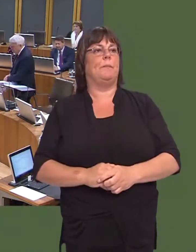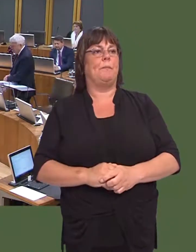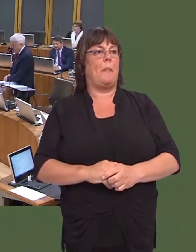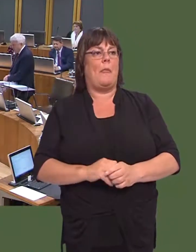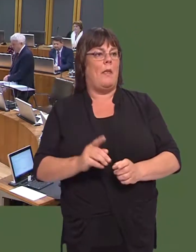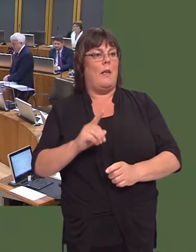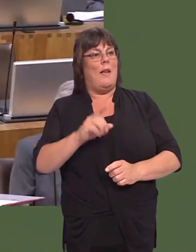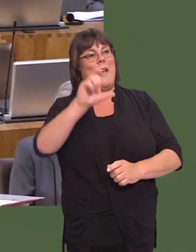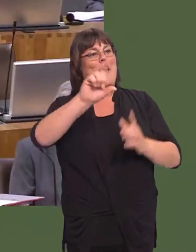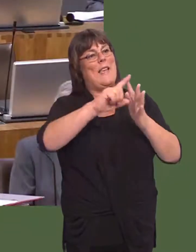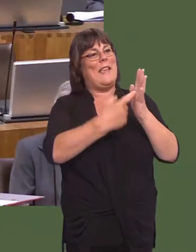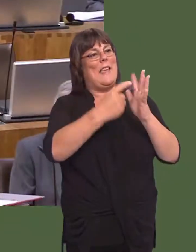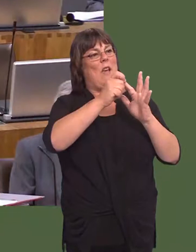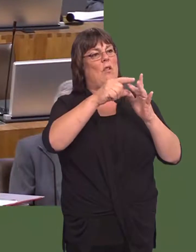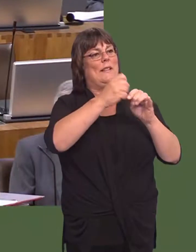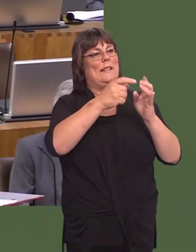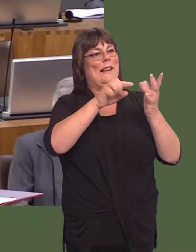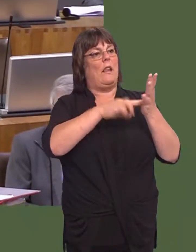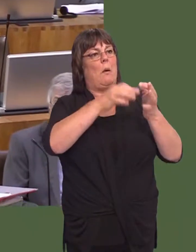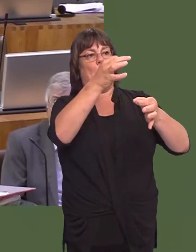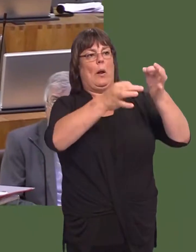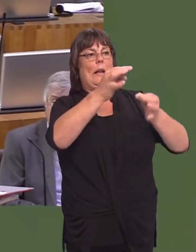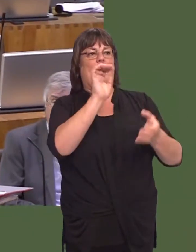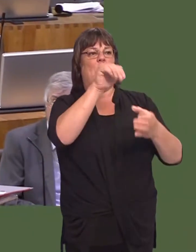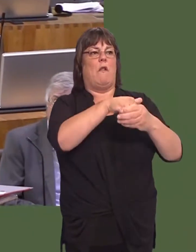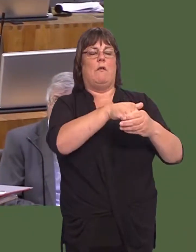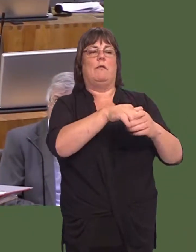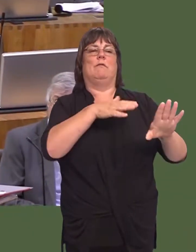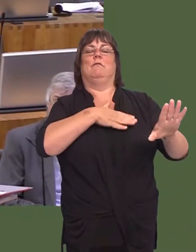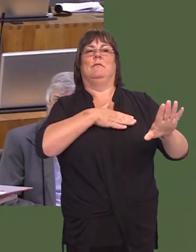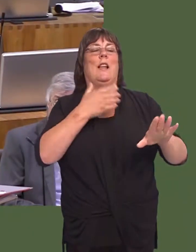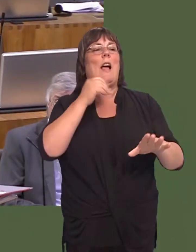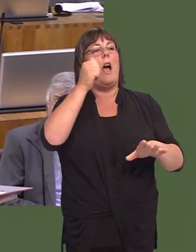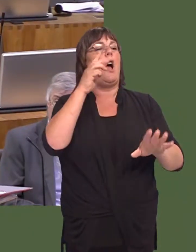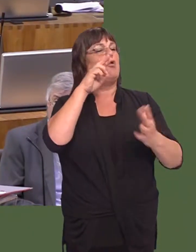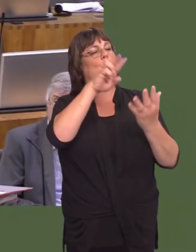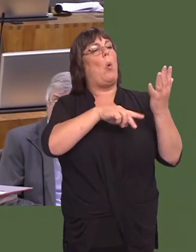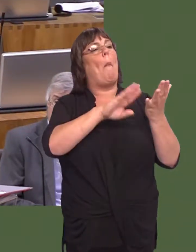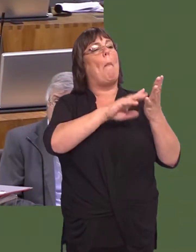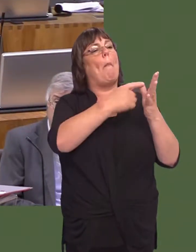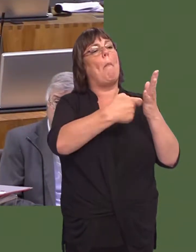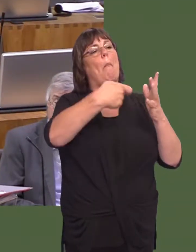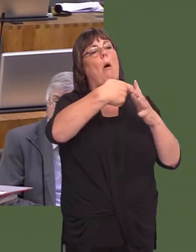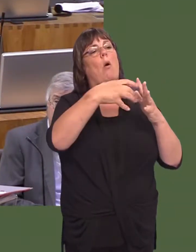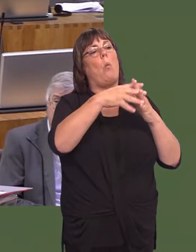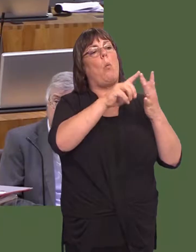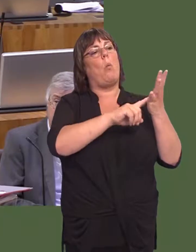Fe welais i beth ddywedodd Mark Williams ar Ùl beth ddigwyddodd bryd hynny. Nid ydw iín cyhuddo Plaid Cymru o fod o blaid Brexit eithafol o gwbl.